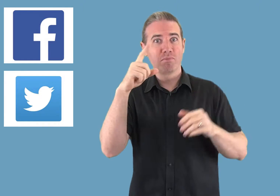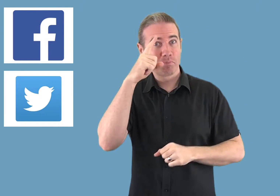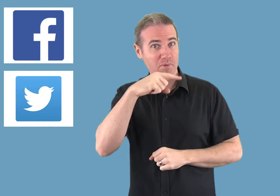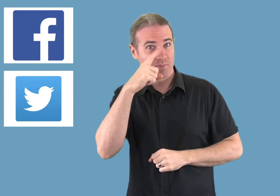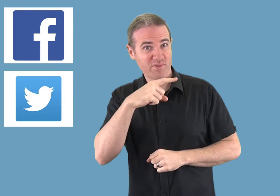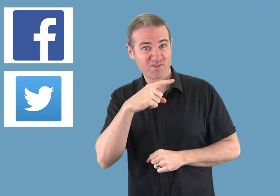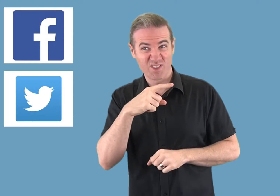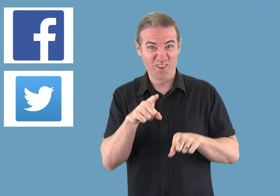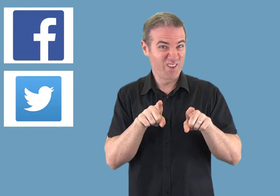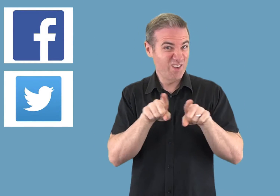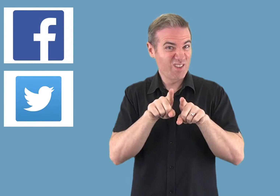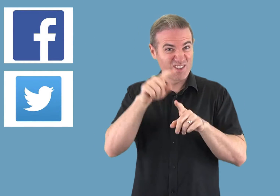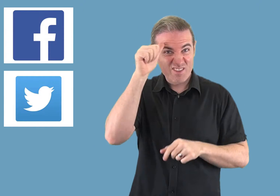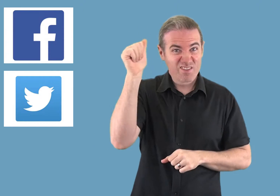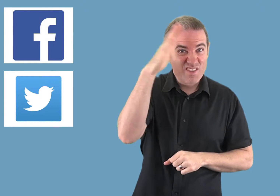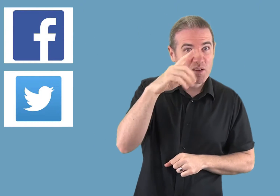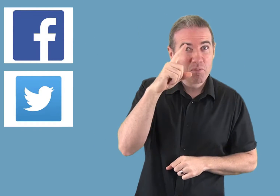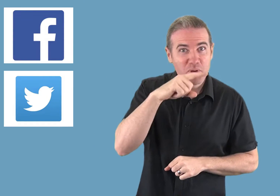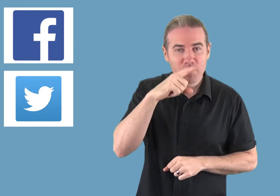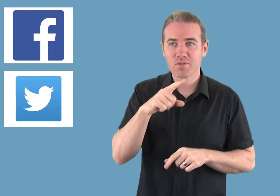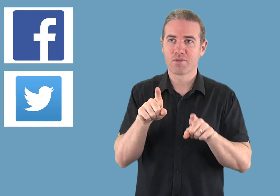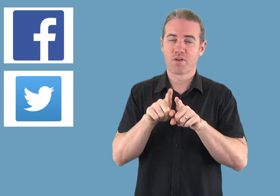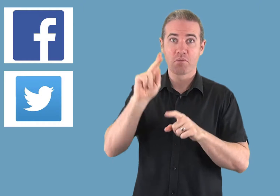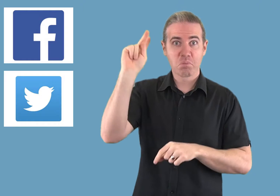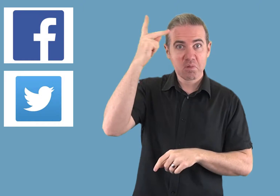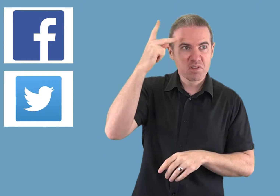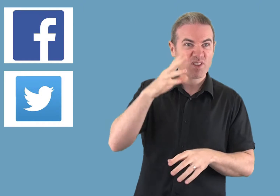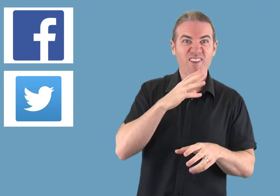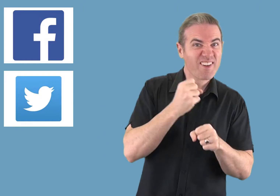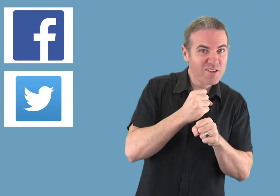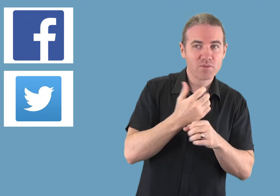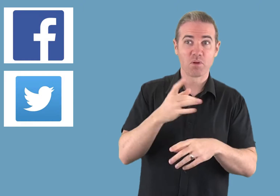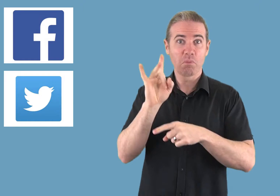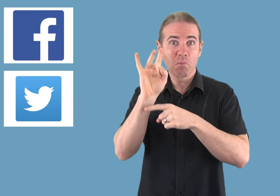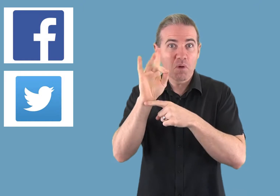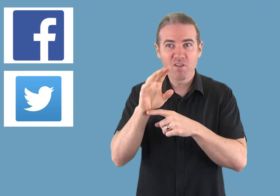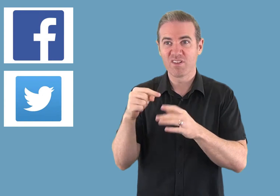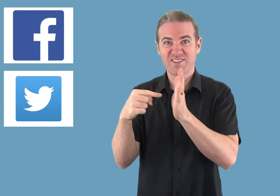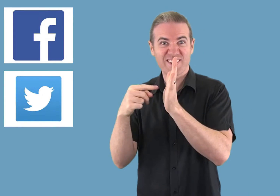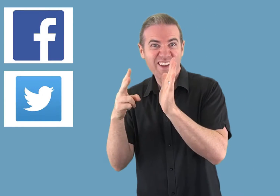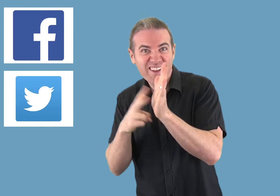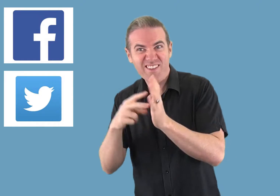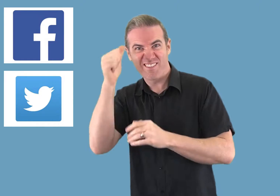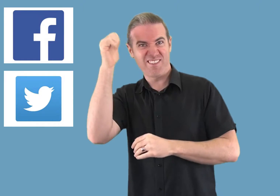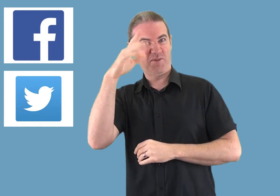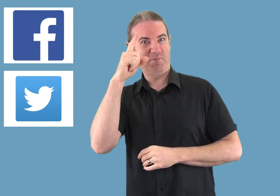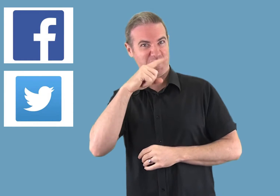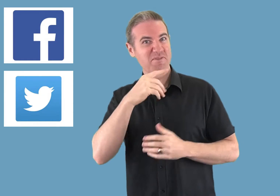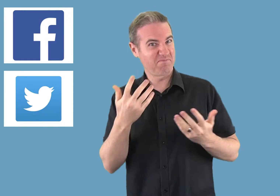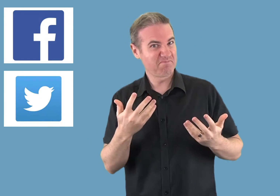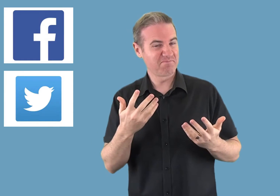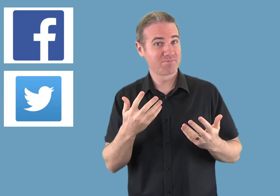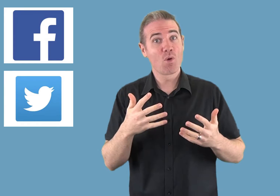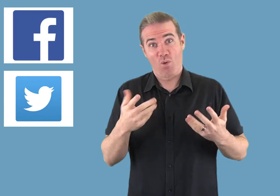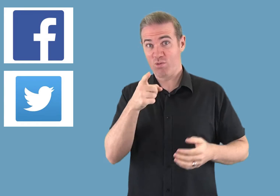range of people from politicians to pop stars.